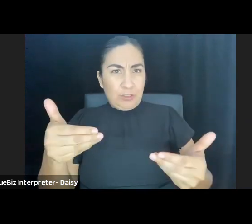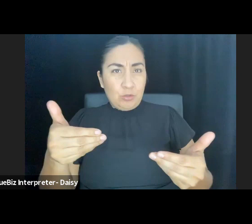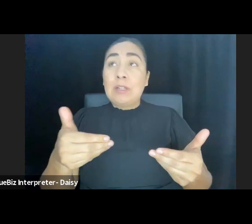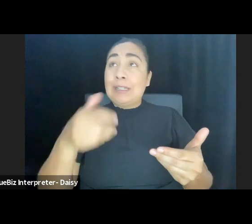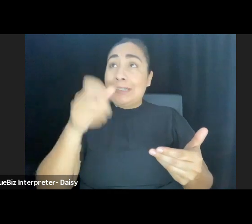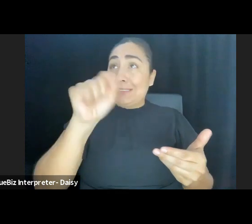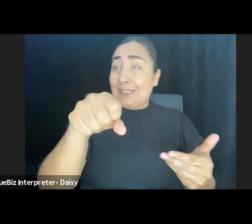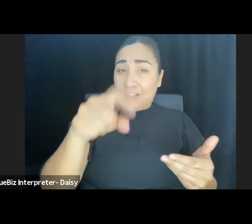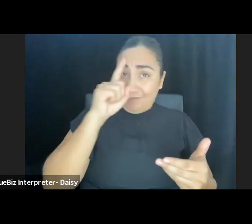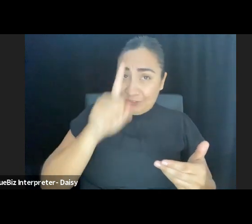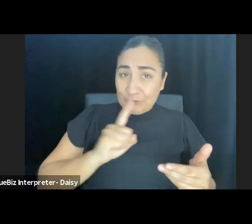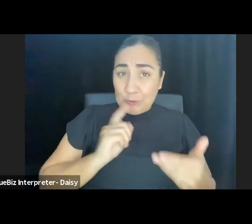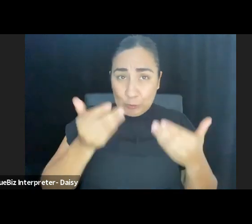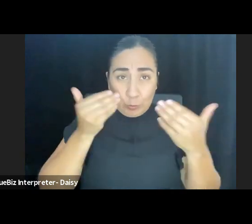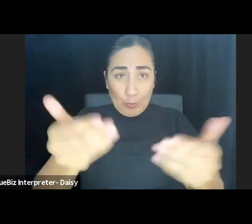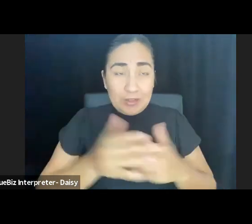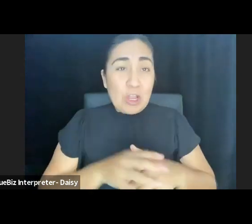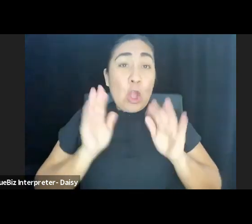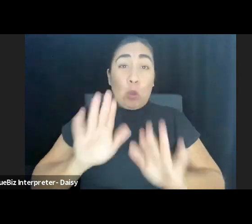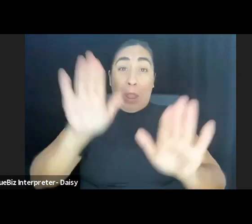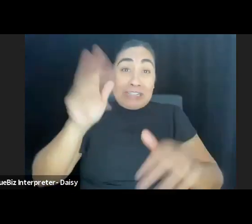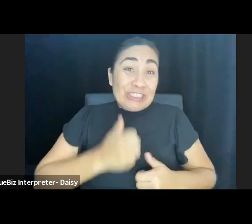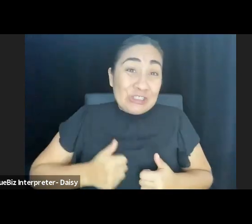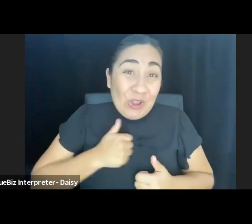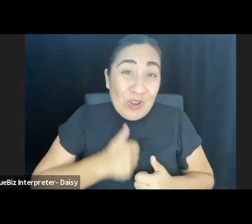Yes, absolutely! Great, sorry, sorry, everyone.